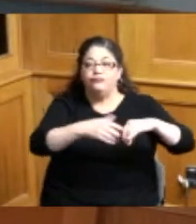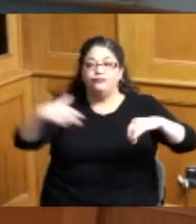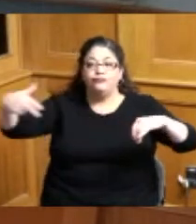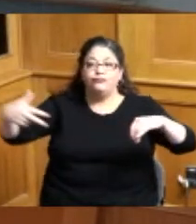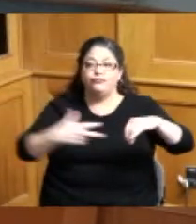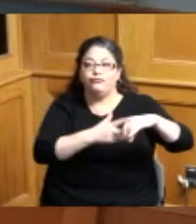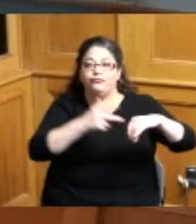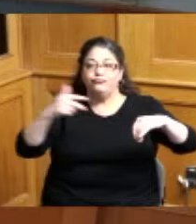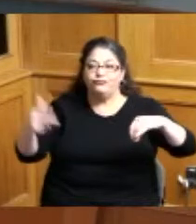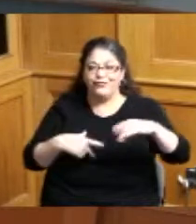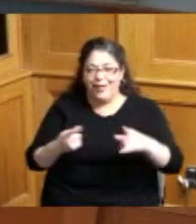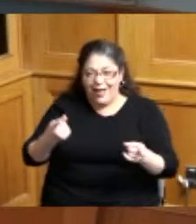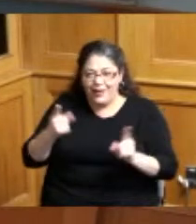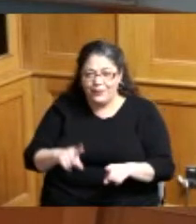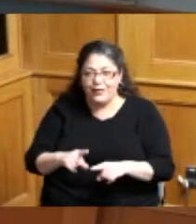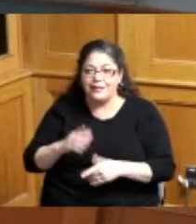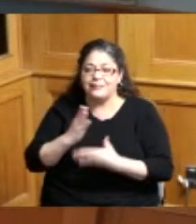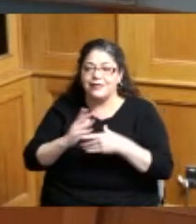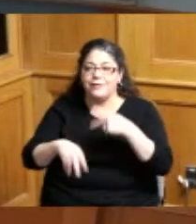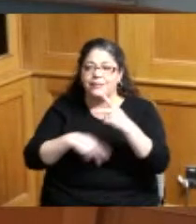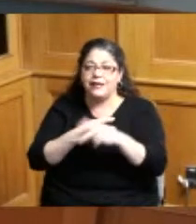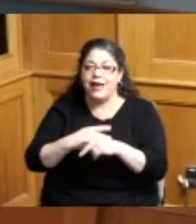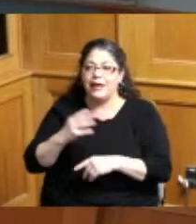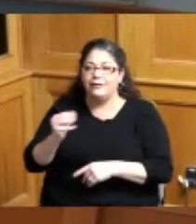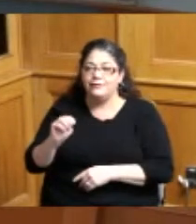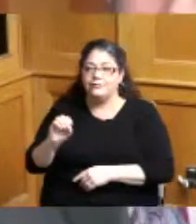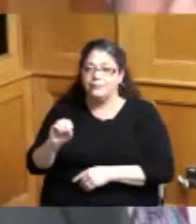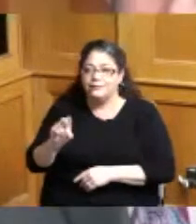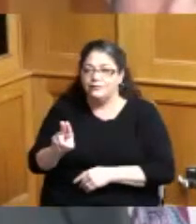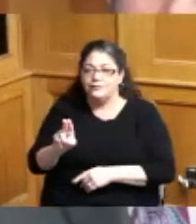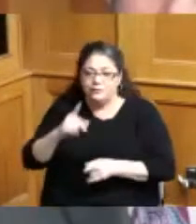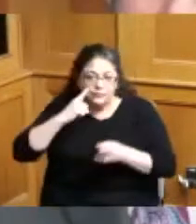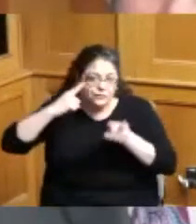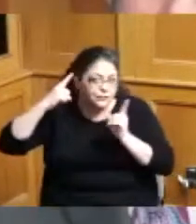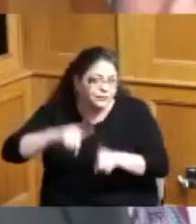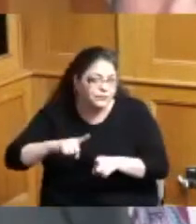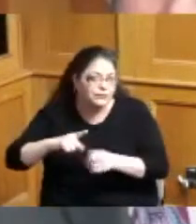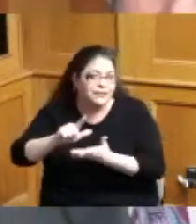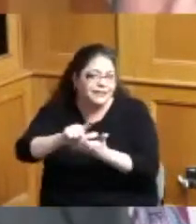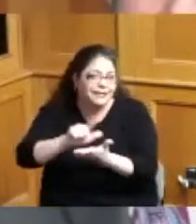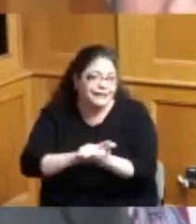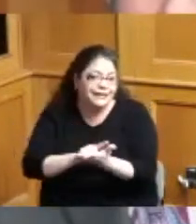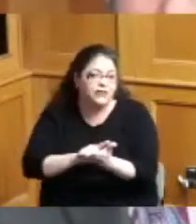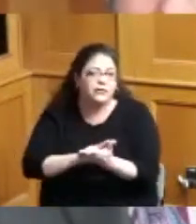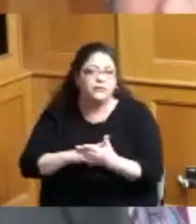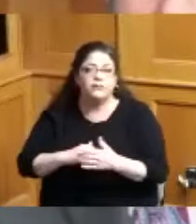with you that you know some kind of memorandum of understanding whether it's a legal addition